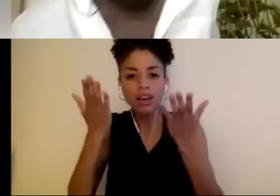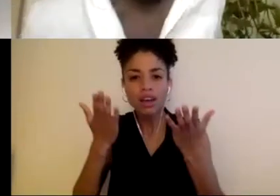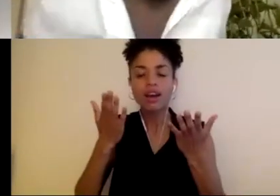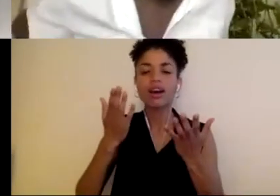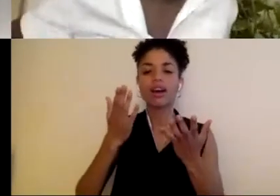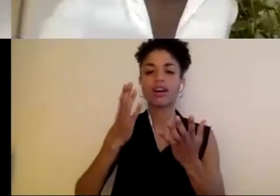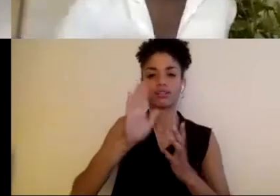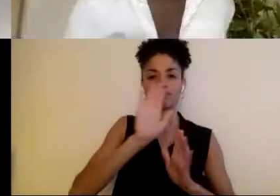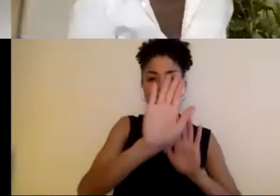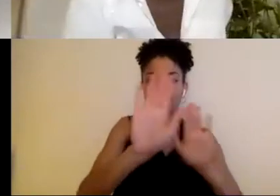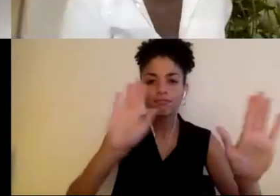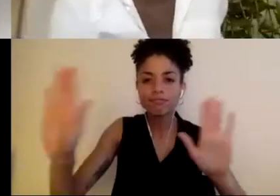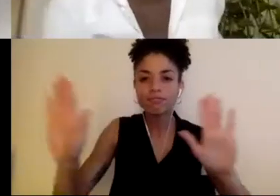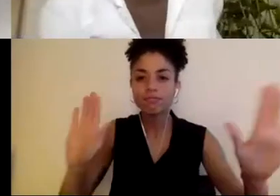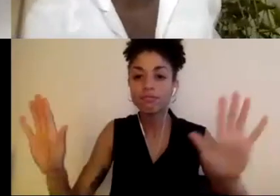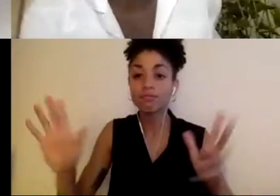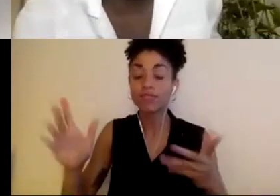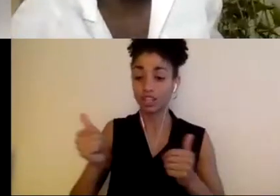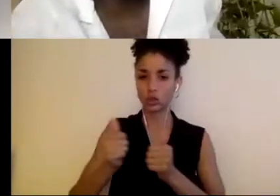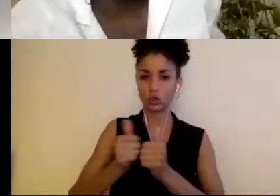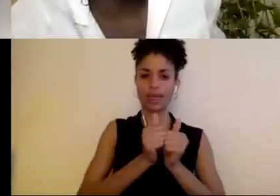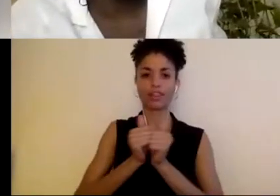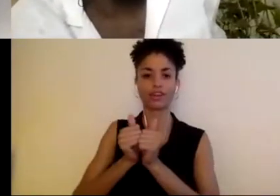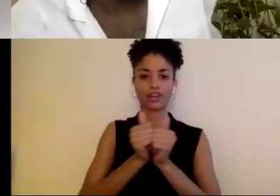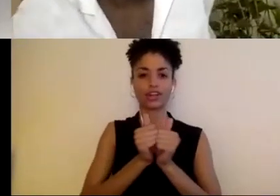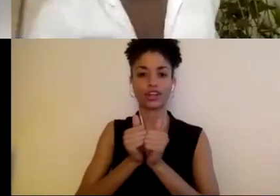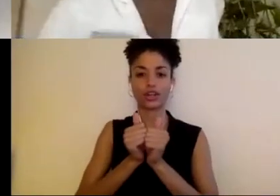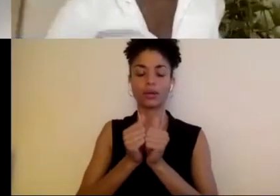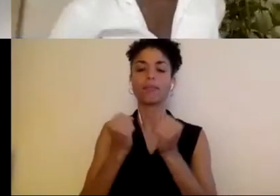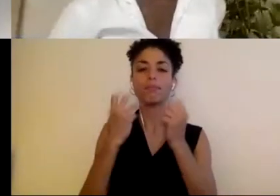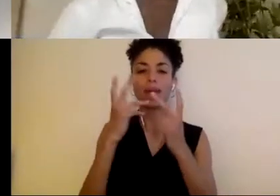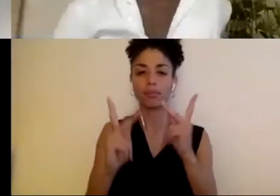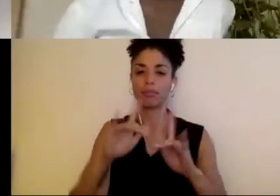needs to be multiple people at once. So that's what I would task us with.